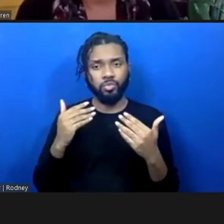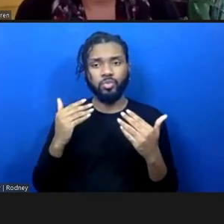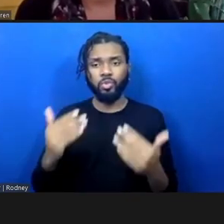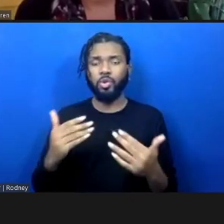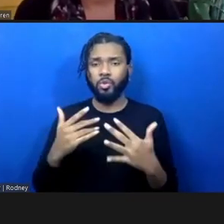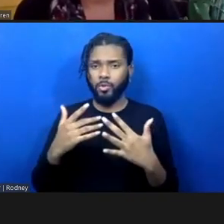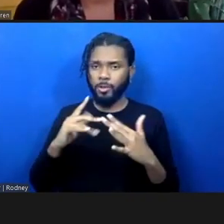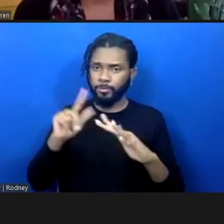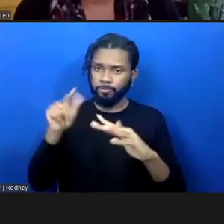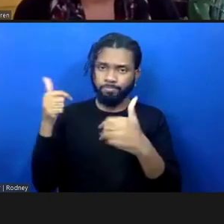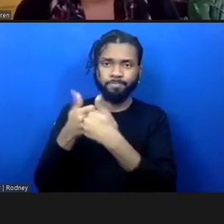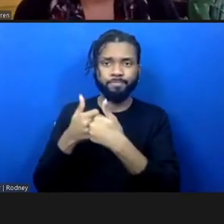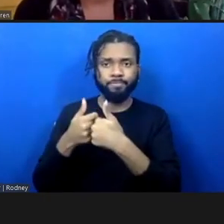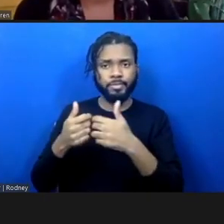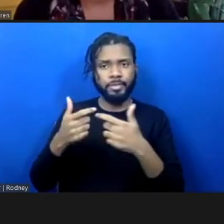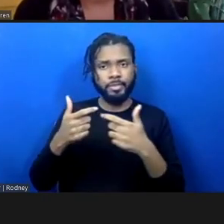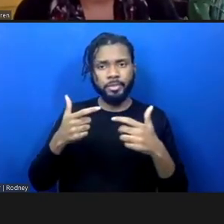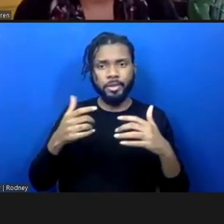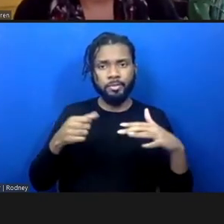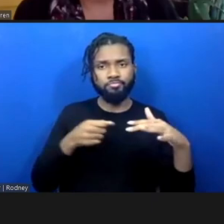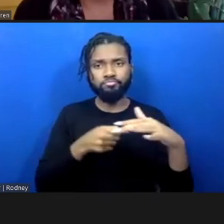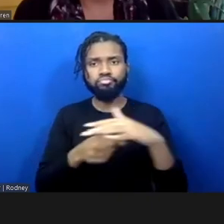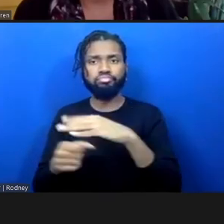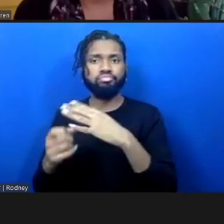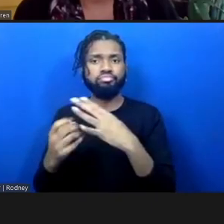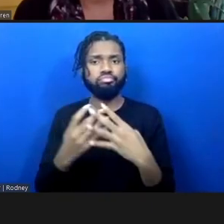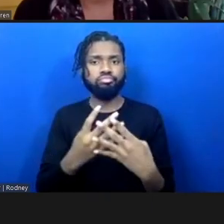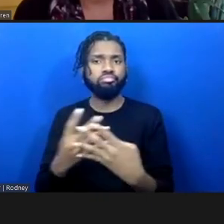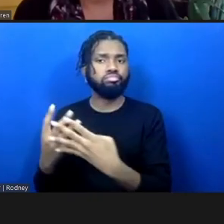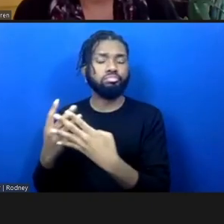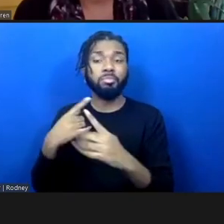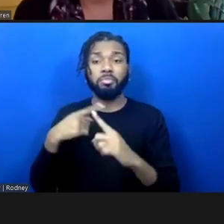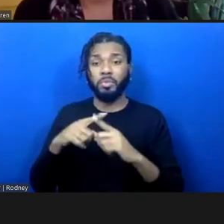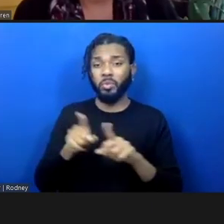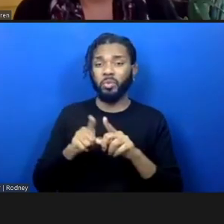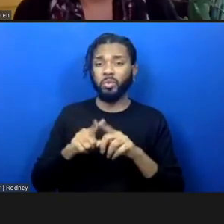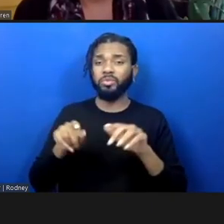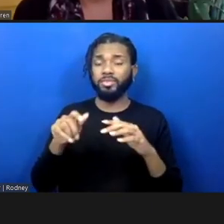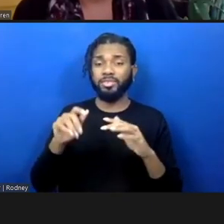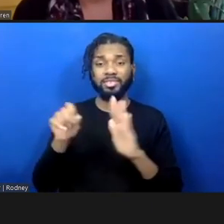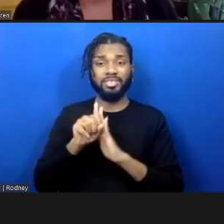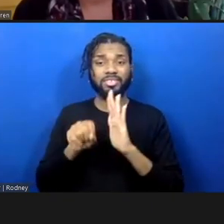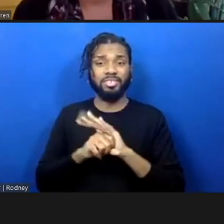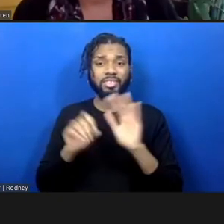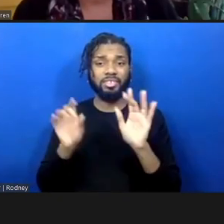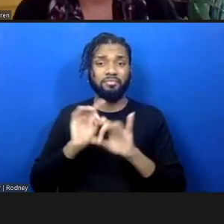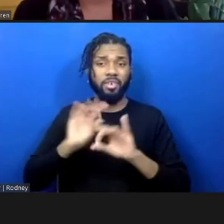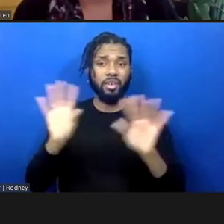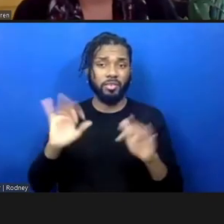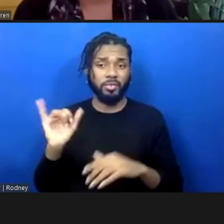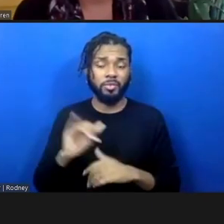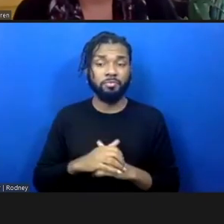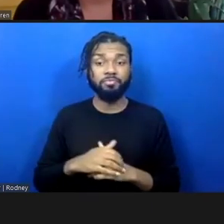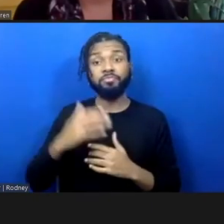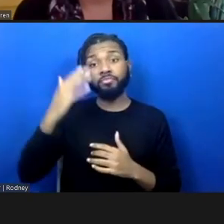incarceration and state violence. And that was really refreshing to hear, because sometimes as an artist or